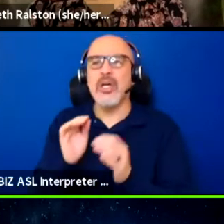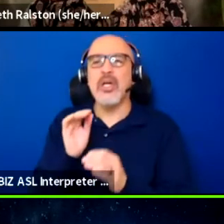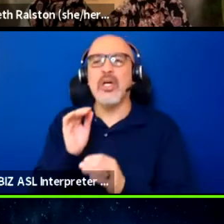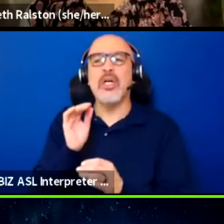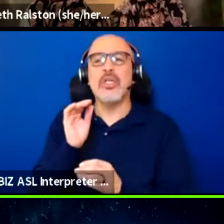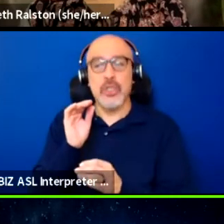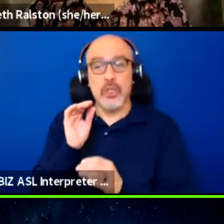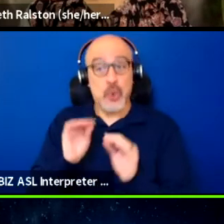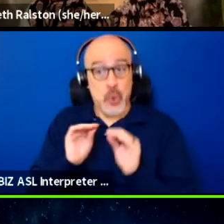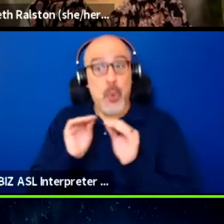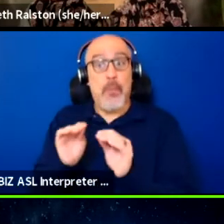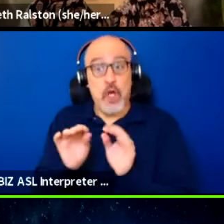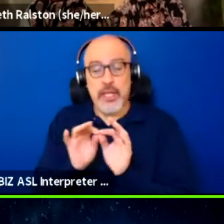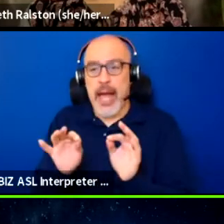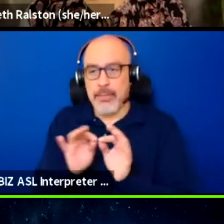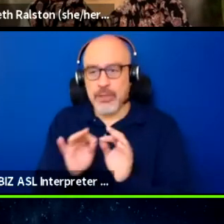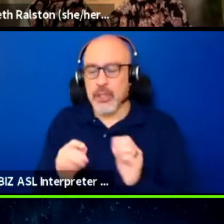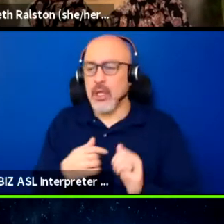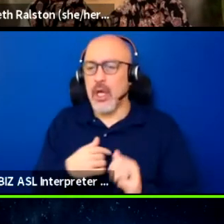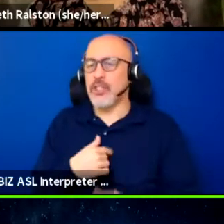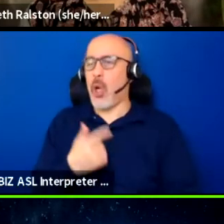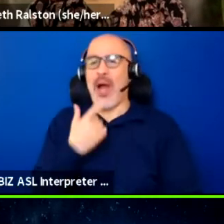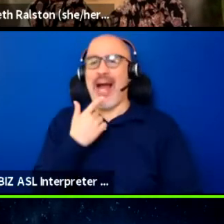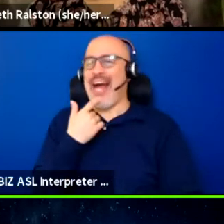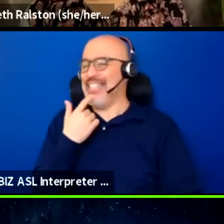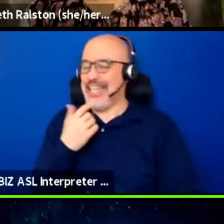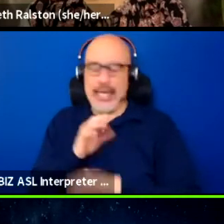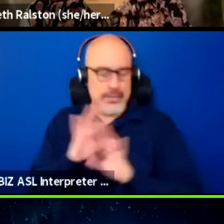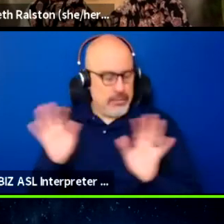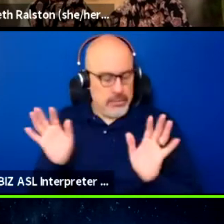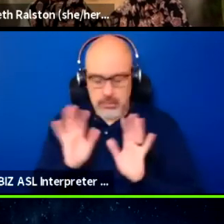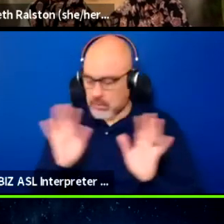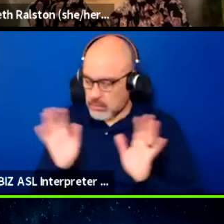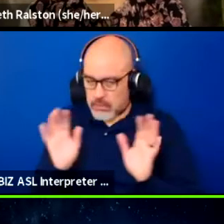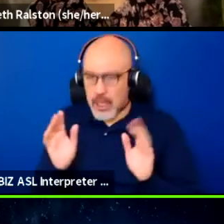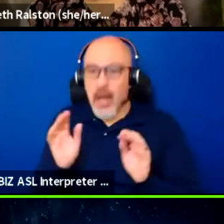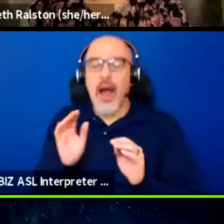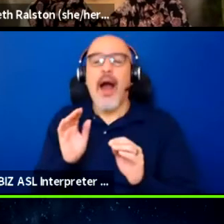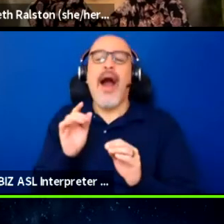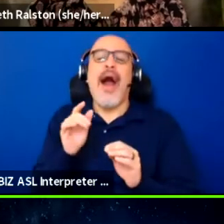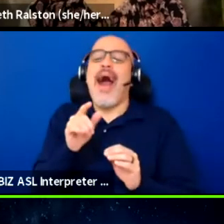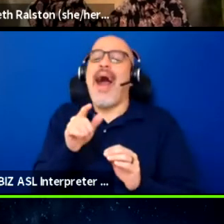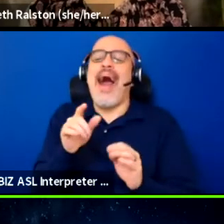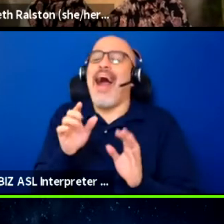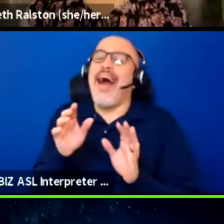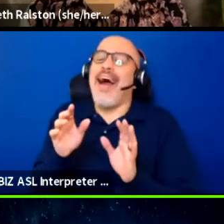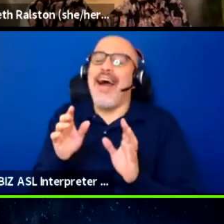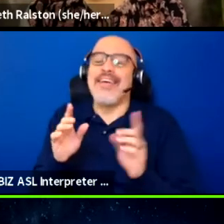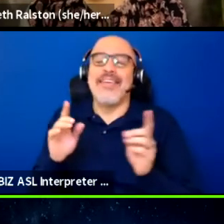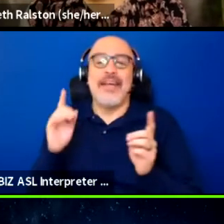and I said, look, there is, absolutely. I did send them. I didn't hear anything back, but I said,